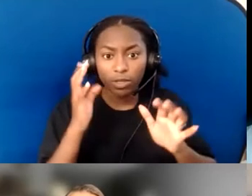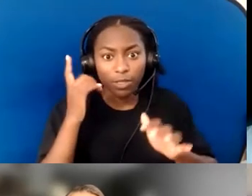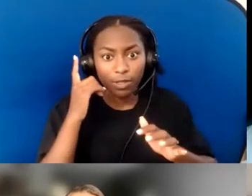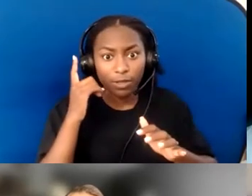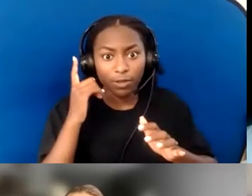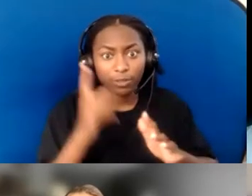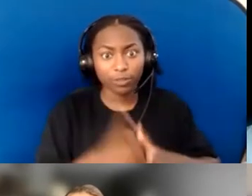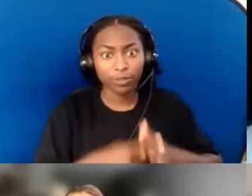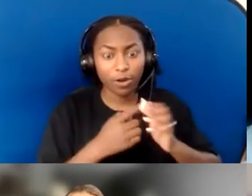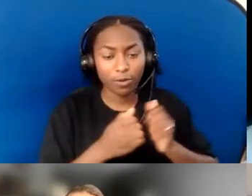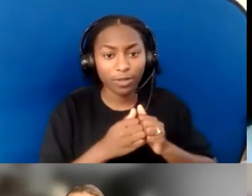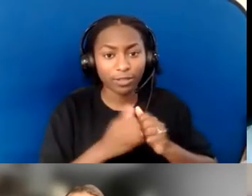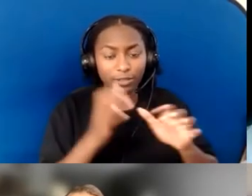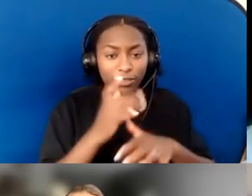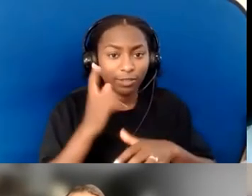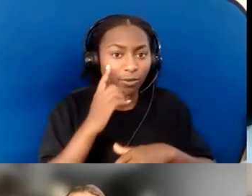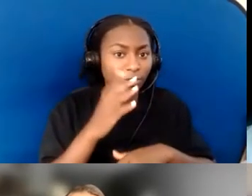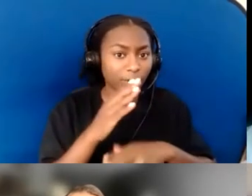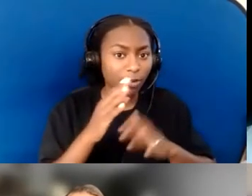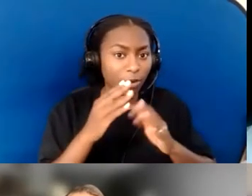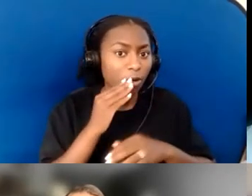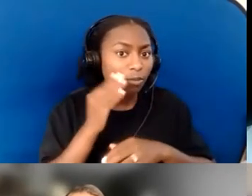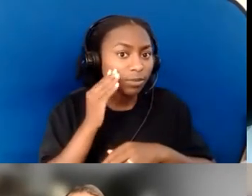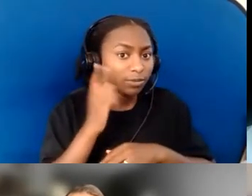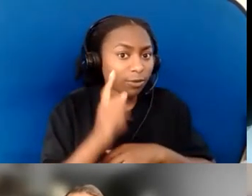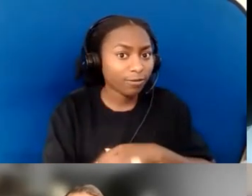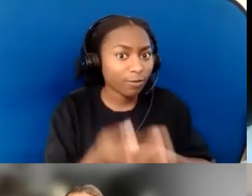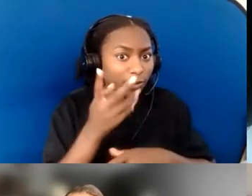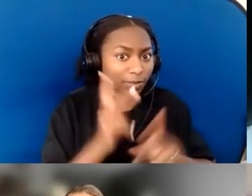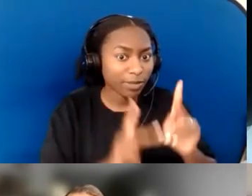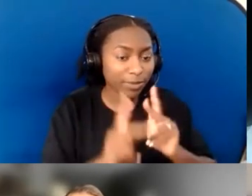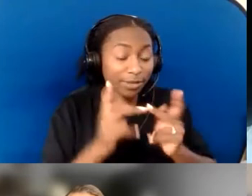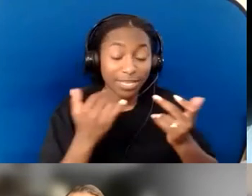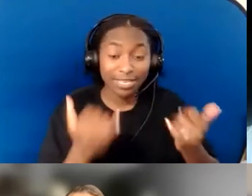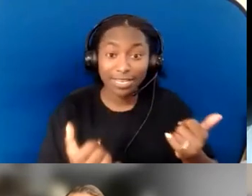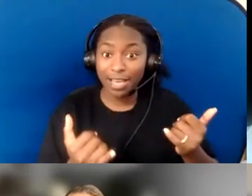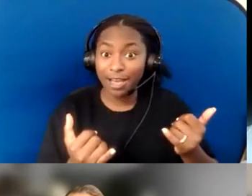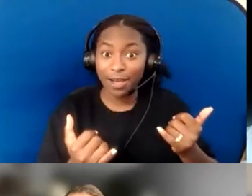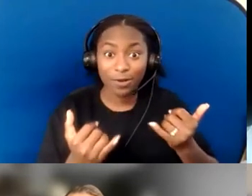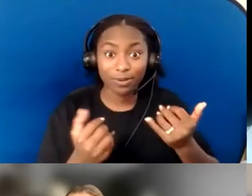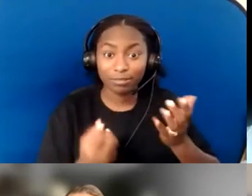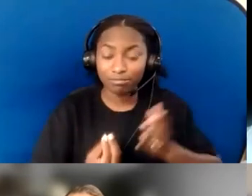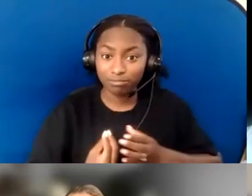and now instead we've got this project. It all started because of one young man